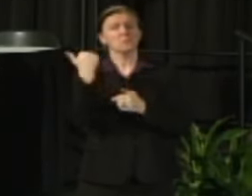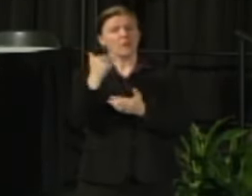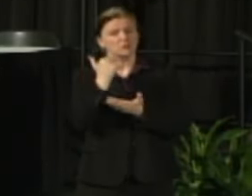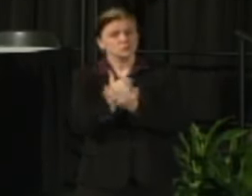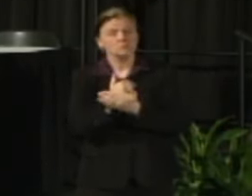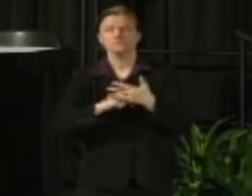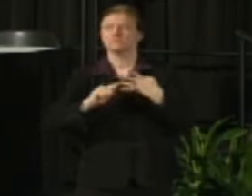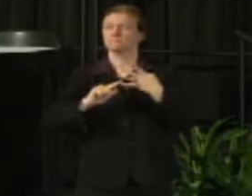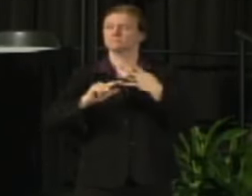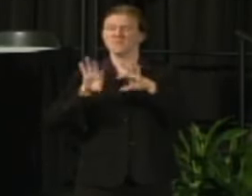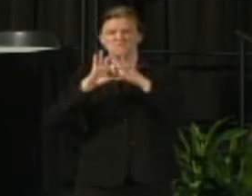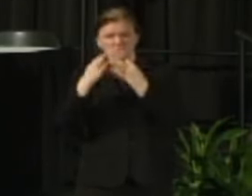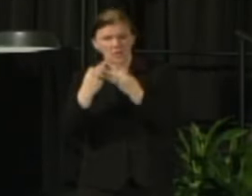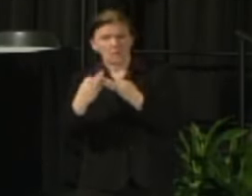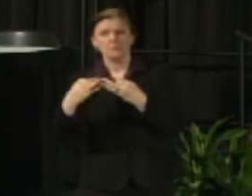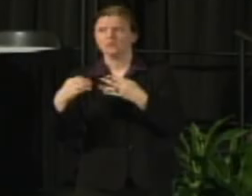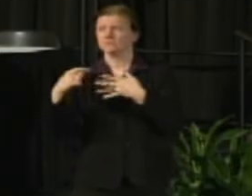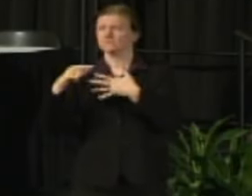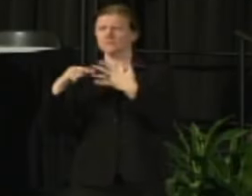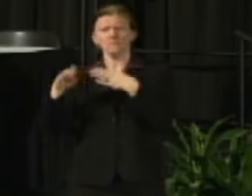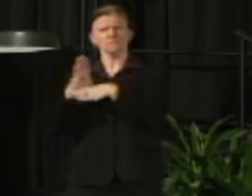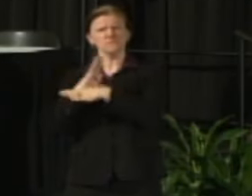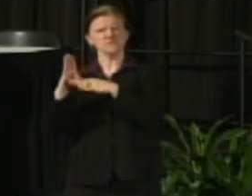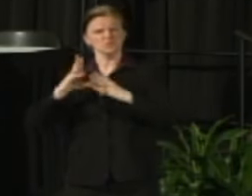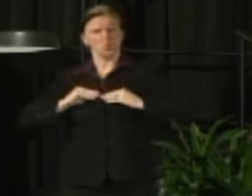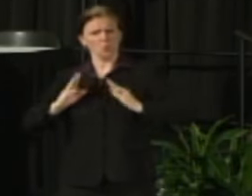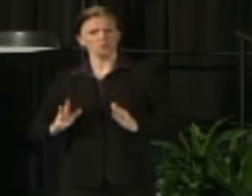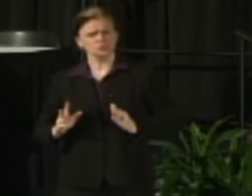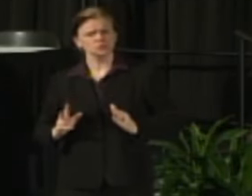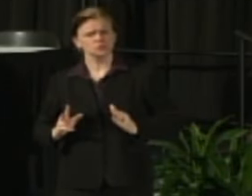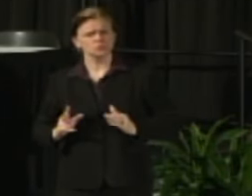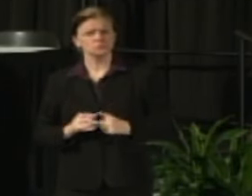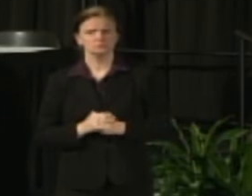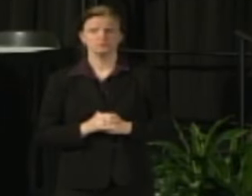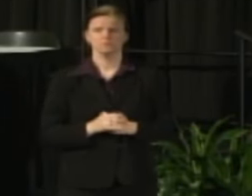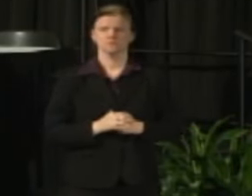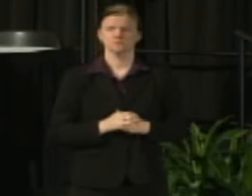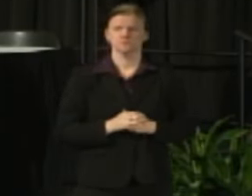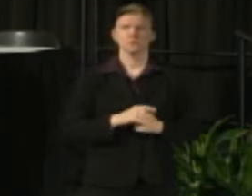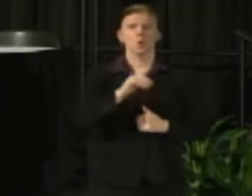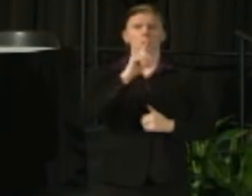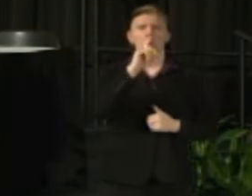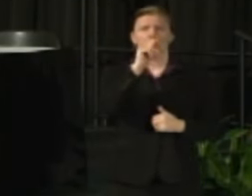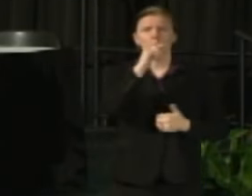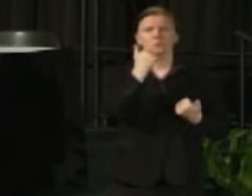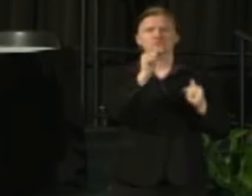and regional business leaders are also advocates. Who are we going after? Who are we trying to target this message to?